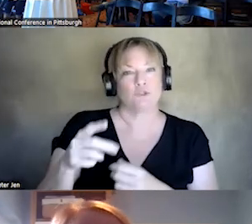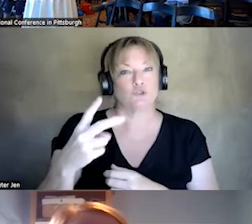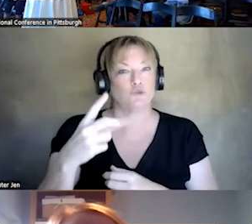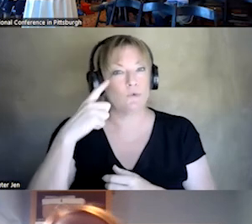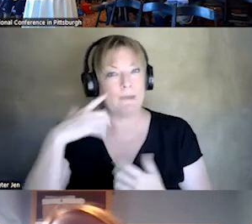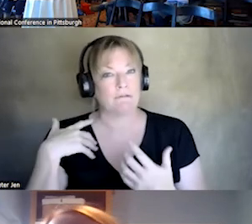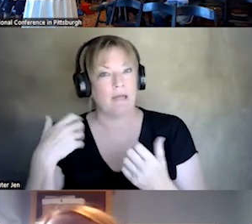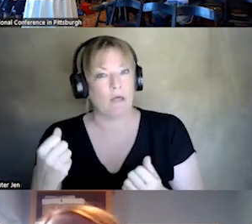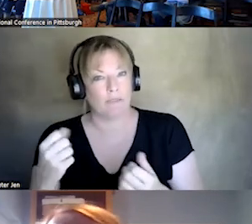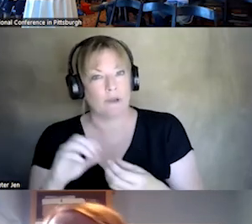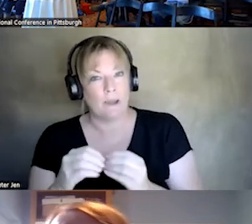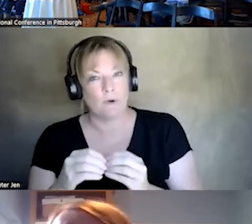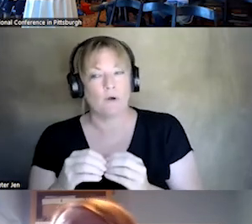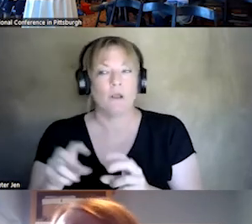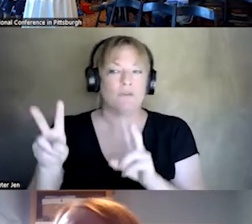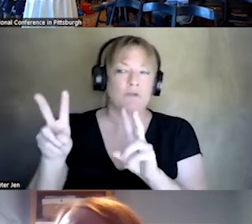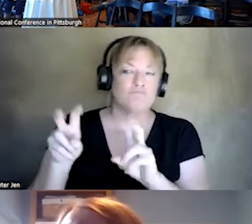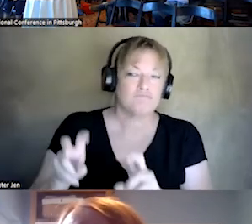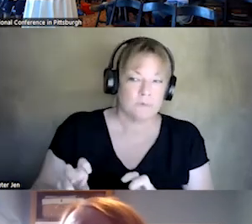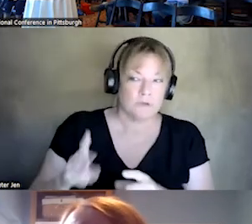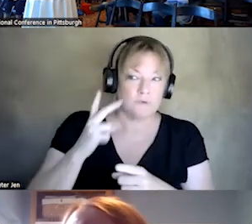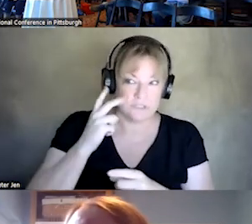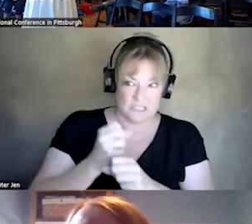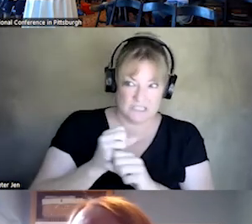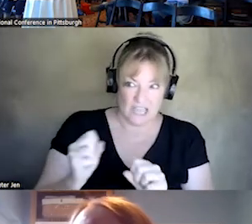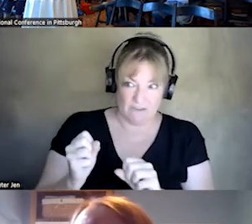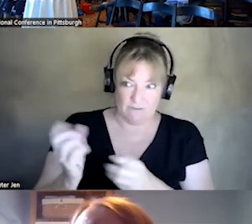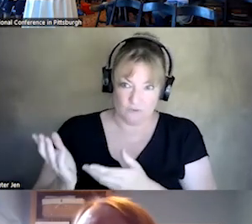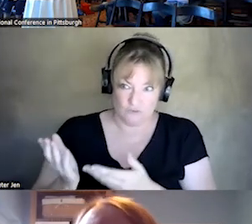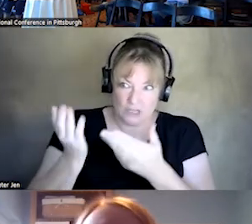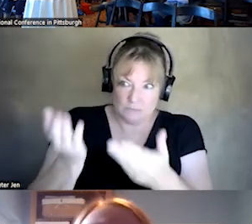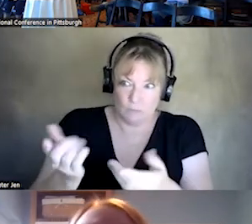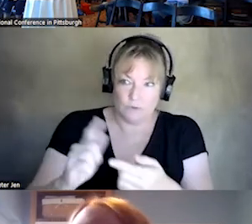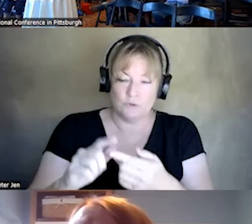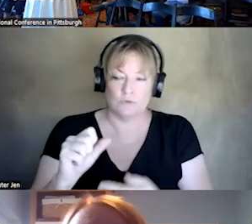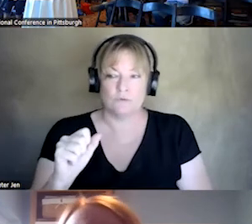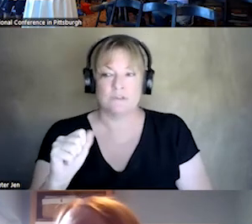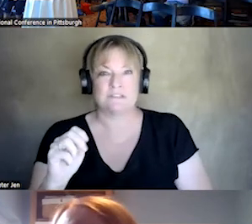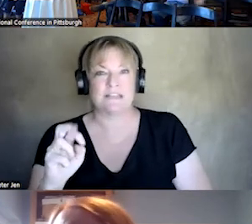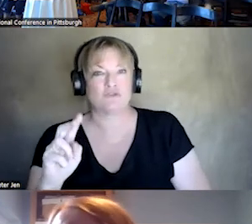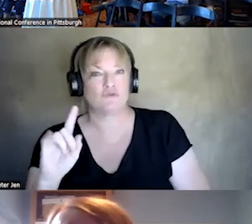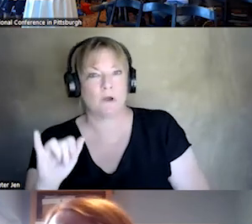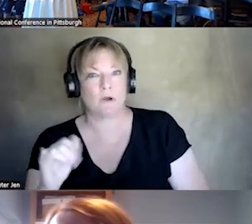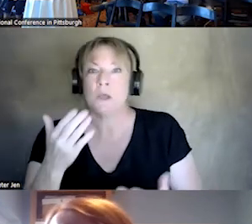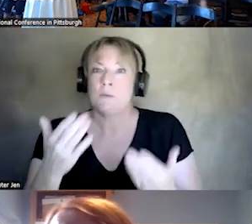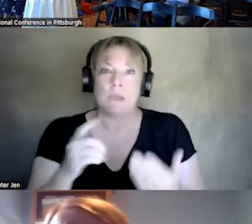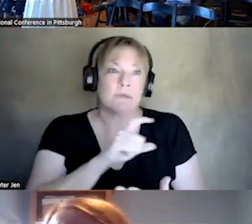CLINICIANS TO SEE WHETHER THEY'RE SAFE TO BE TRANSPORTED TO THAT SANCTUARY. SO THE POLICE COULD BE OUT IN THE SITUATION WITH SOME BODY, AMBULANCE CAN BE OUT WITH SITU WITH SOMEBODY.